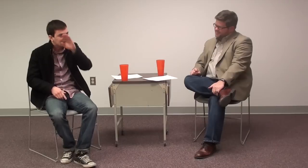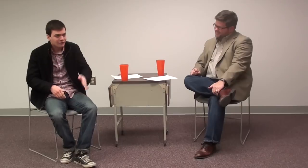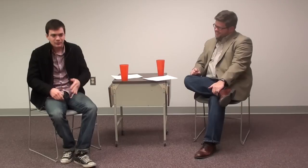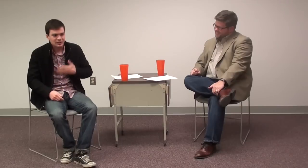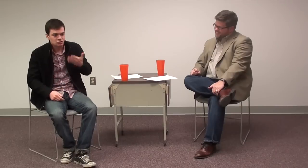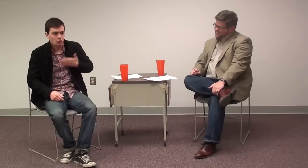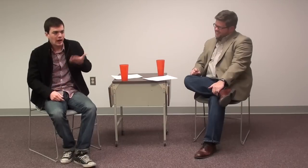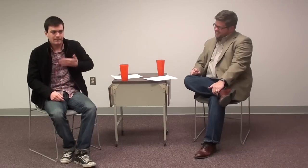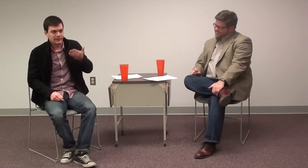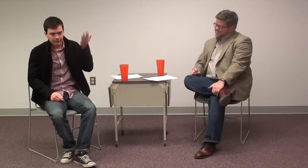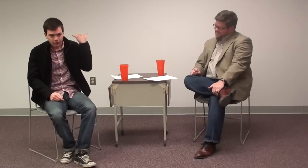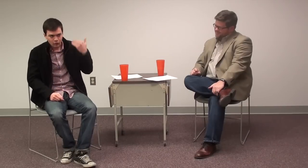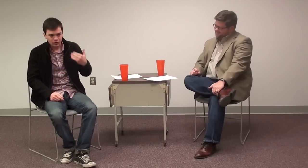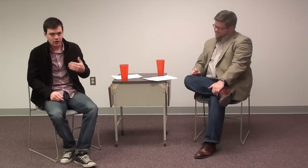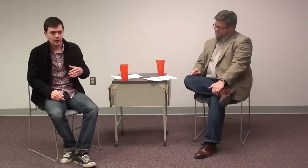I had never been so happy before.